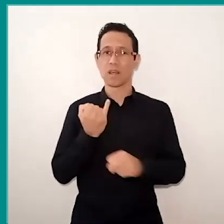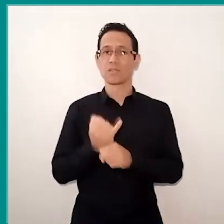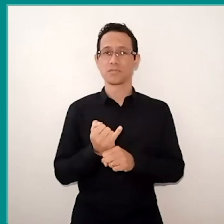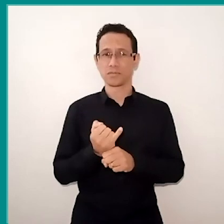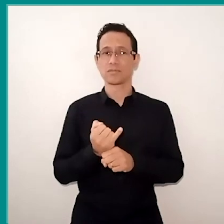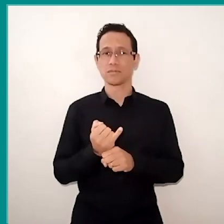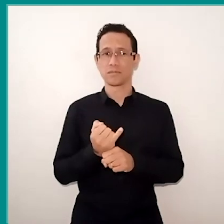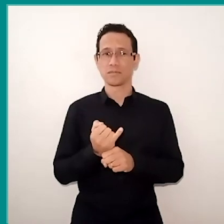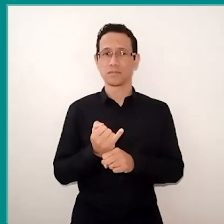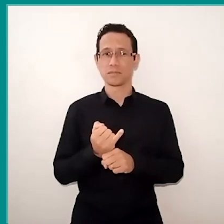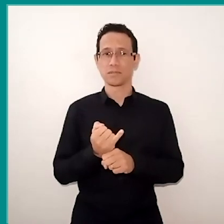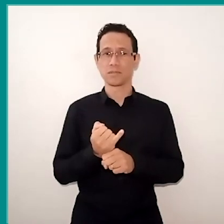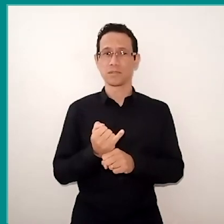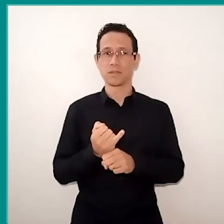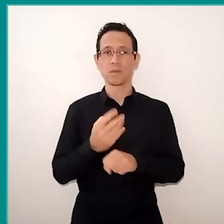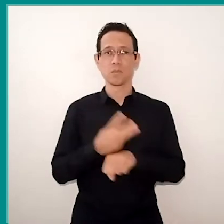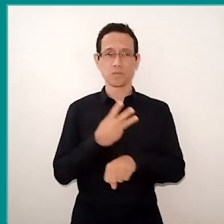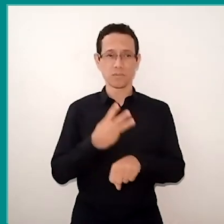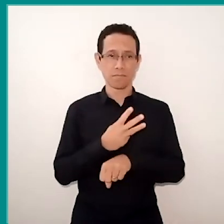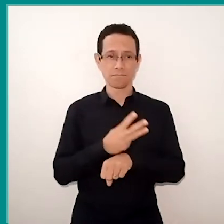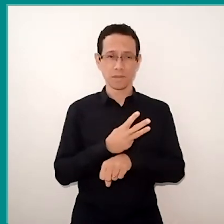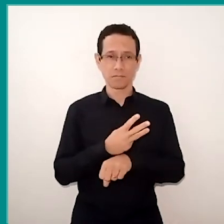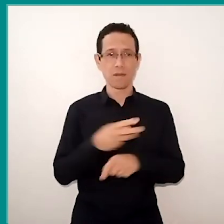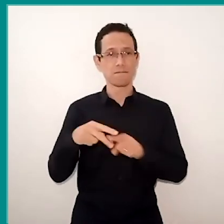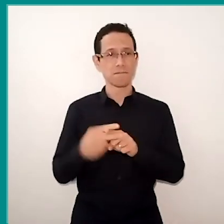WhatsApp use, tools, multiliteracies.